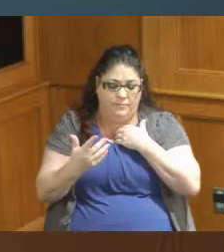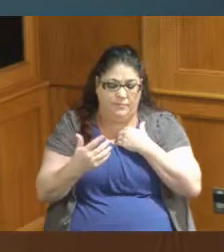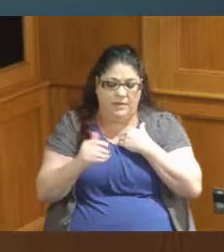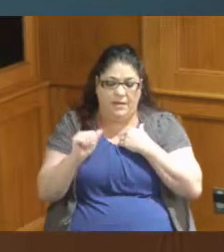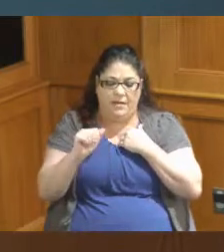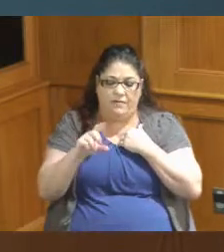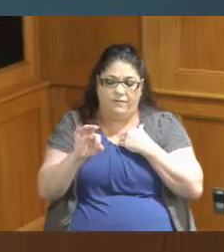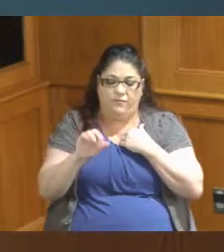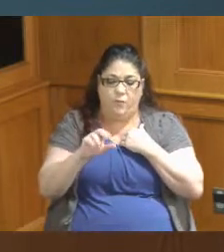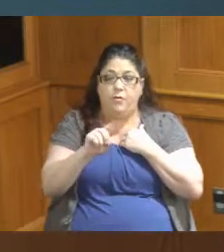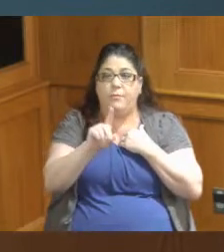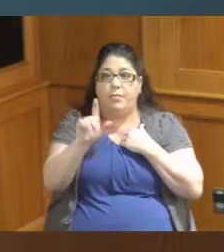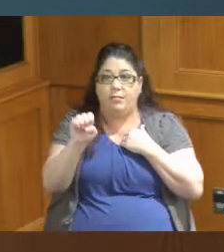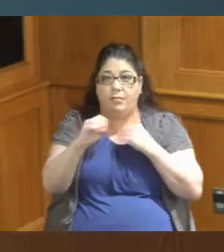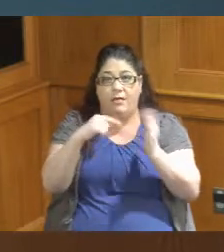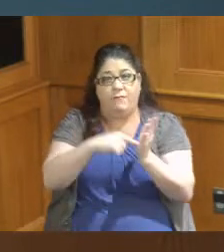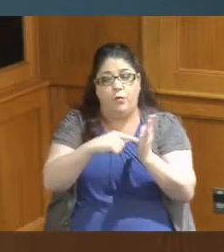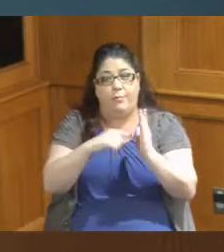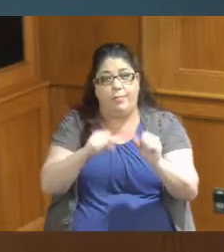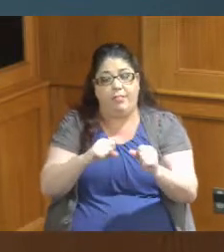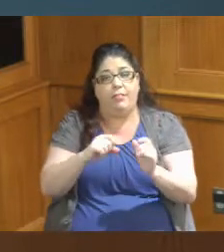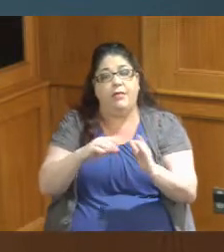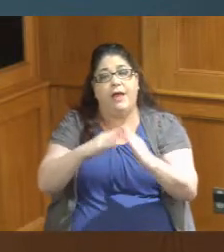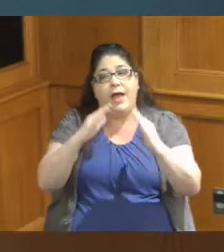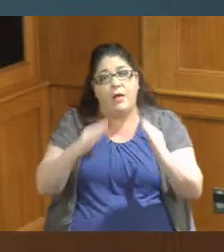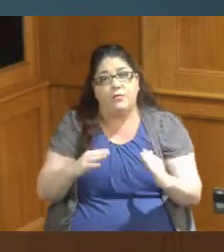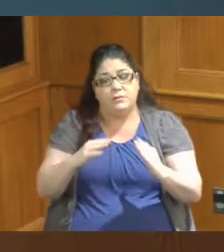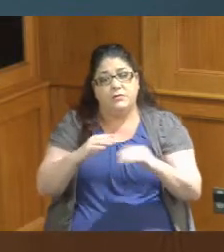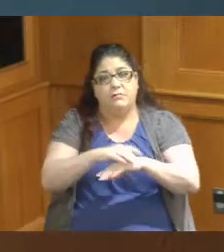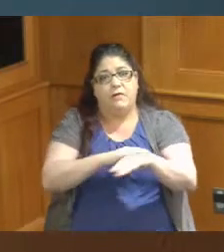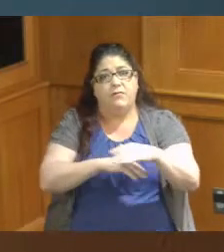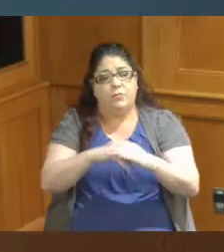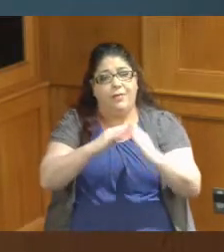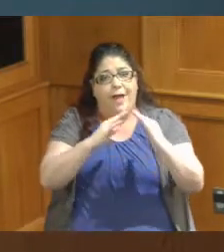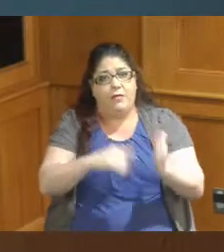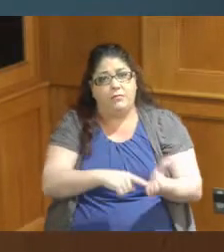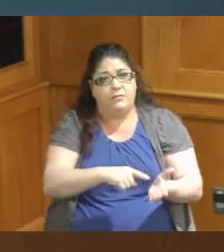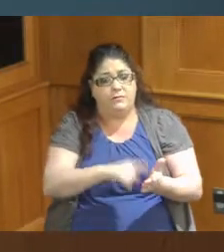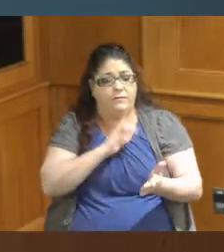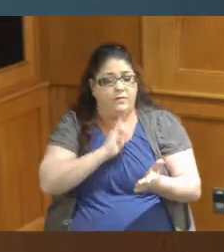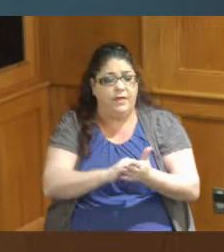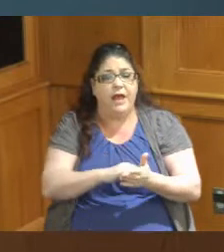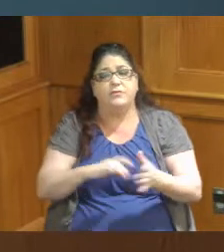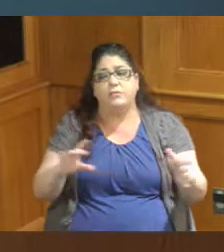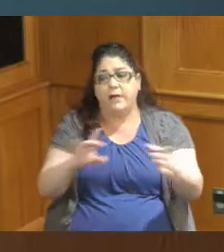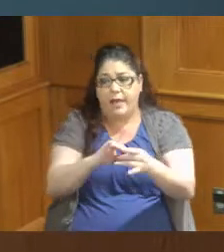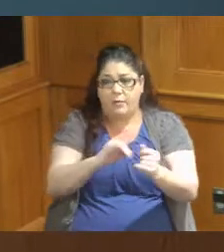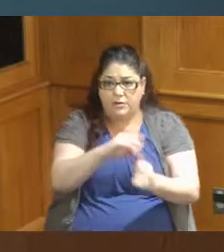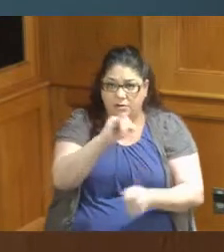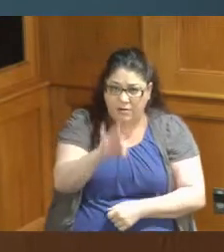housing so I connected them with I just told them we'll connect them with Jeff also presented